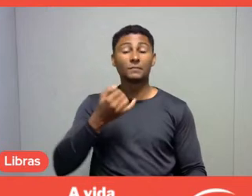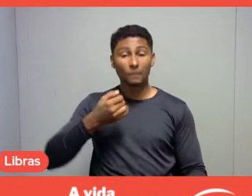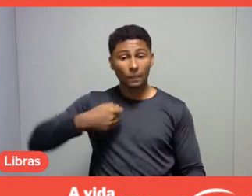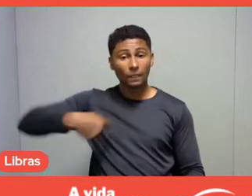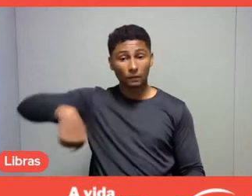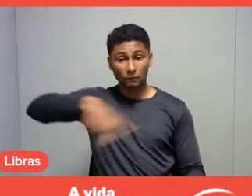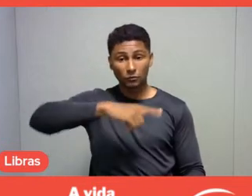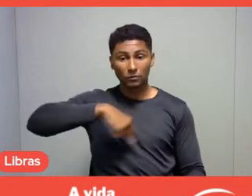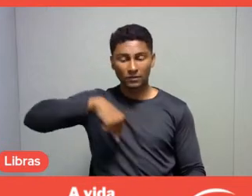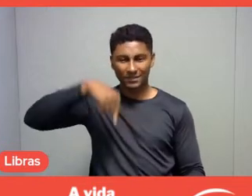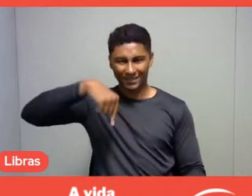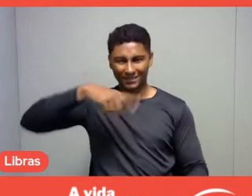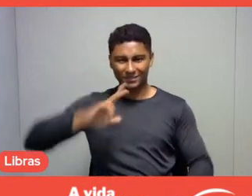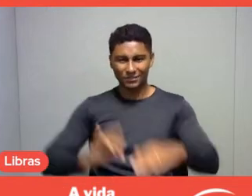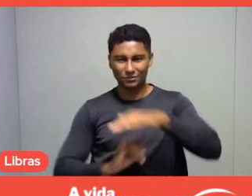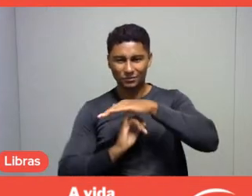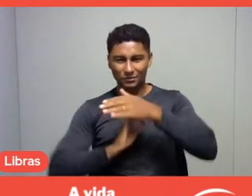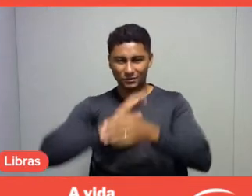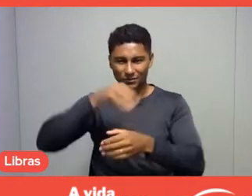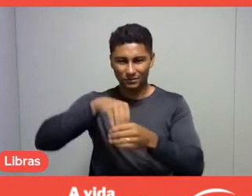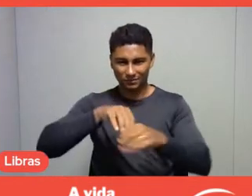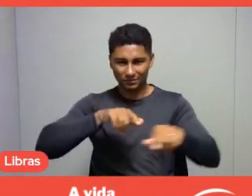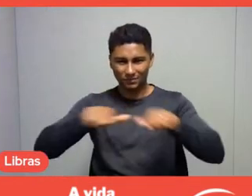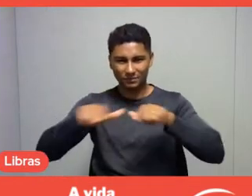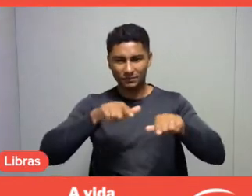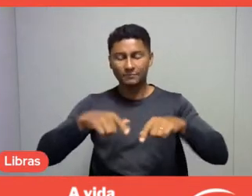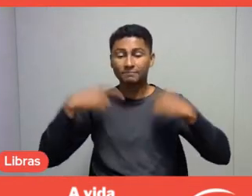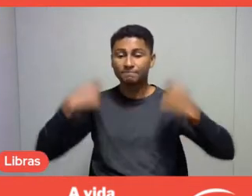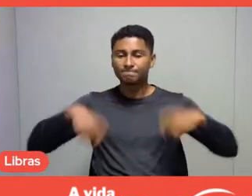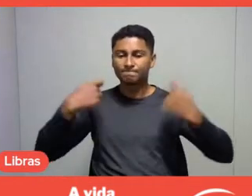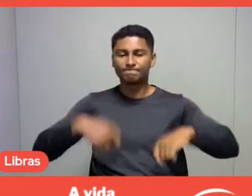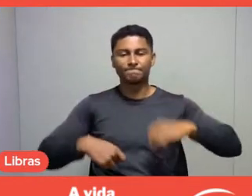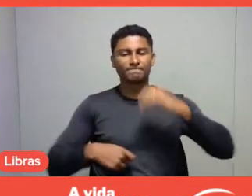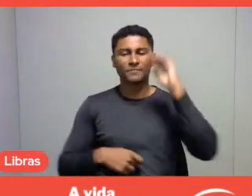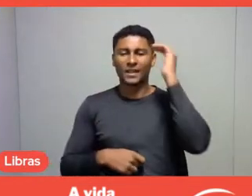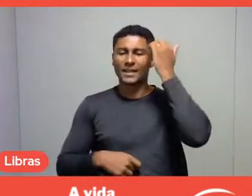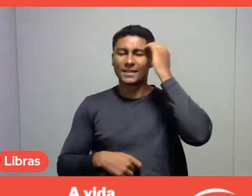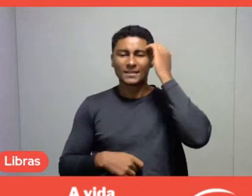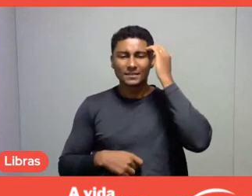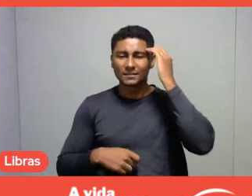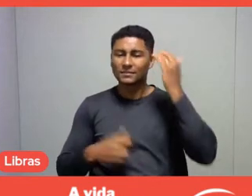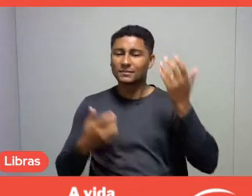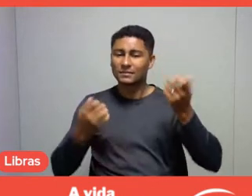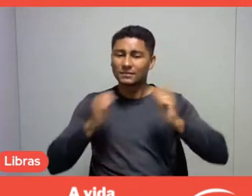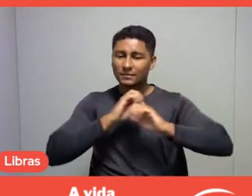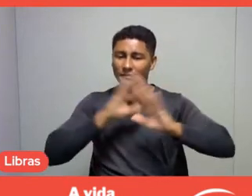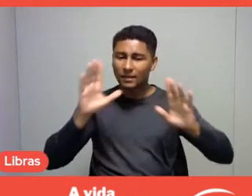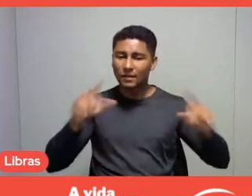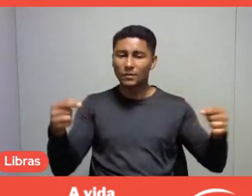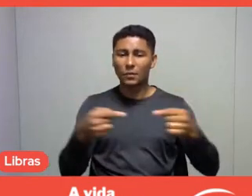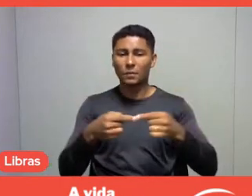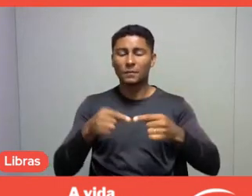have to understand this theoretical and cultural process with complete confidence.